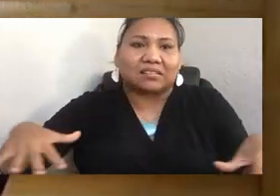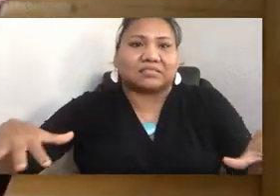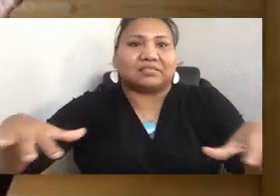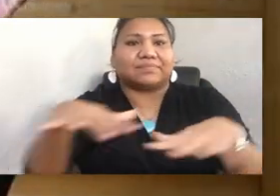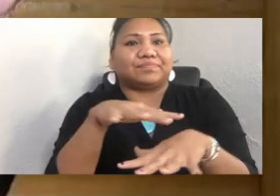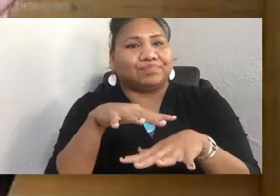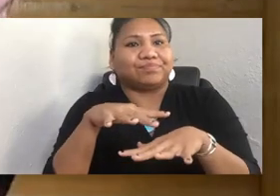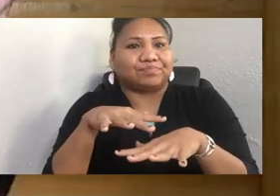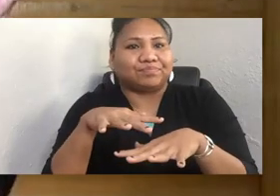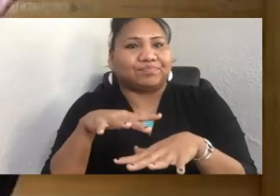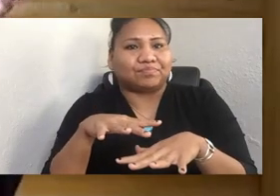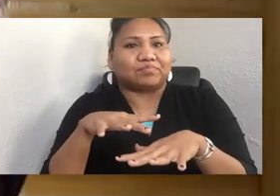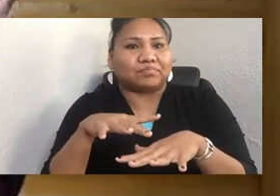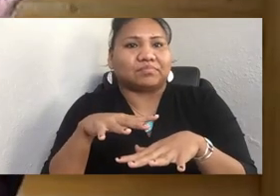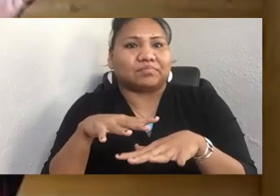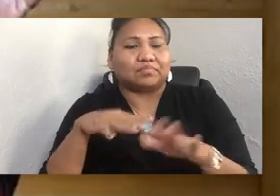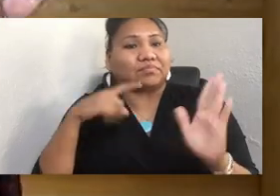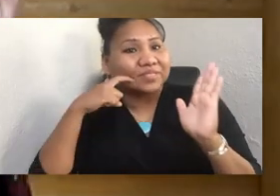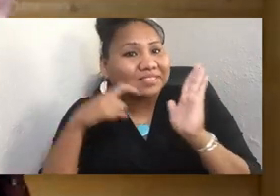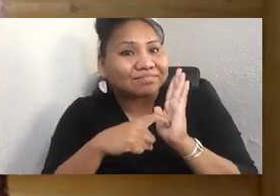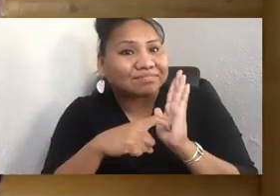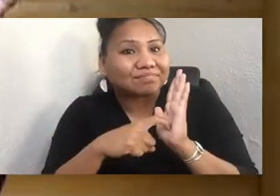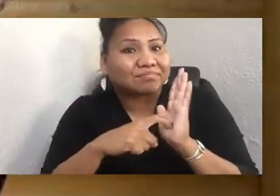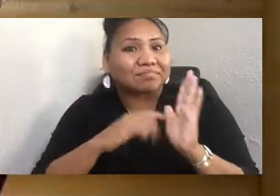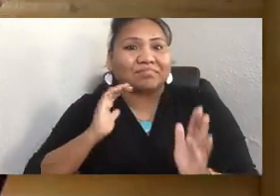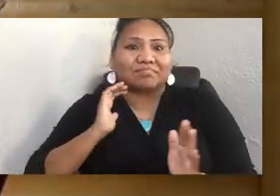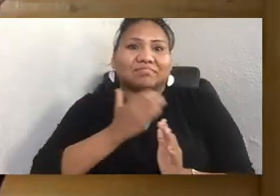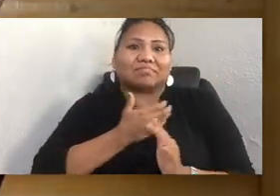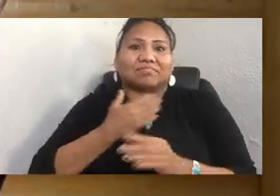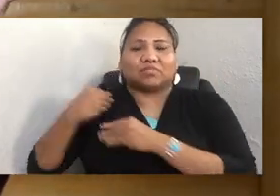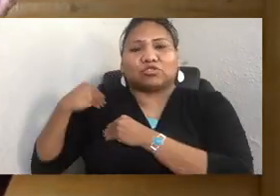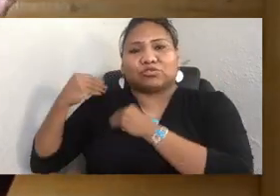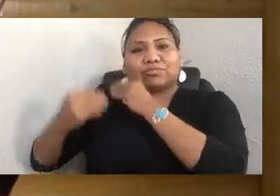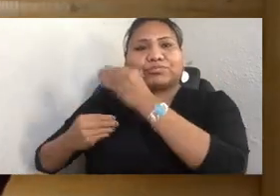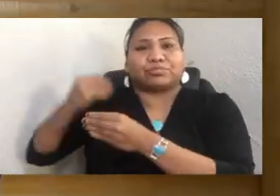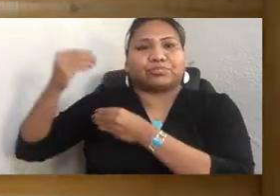Thank you for acknowledging the land of our ancestors.